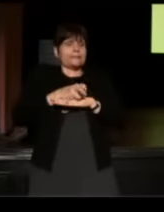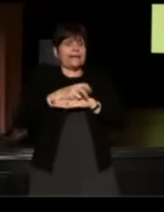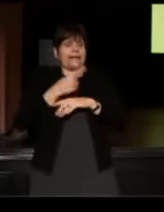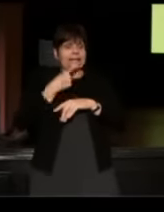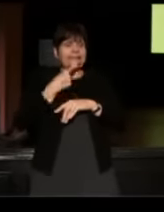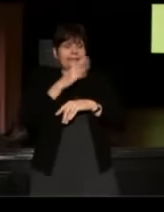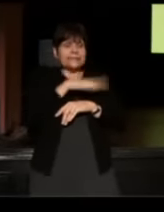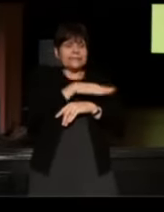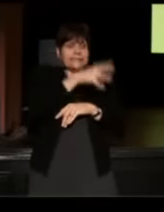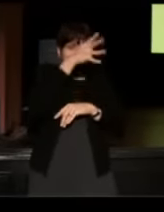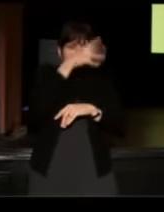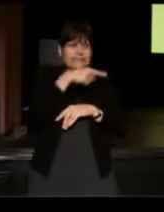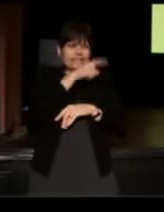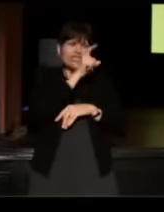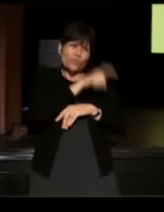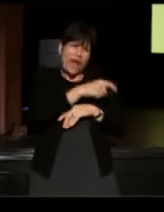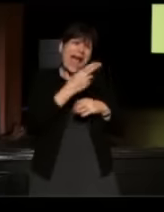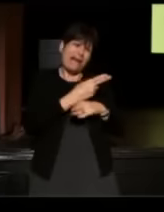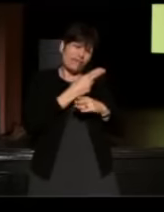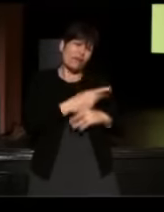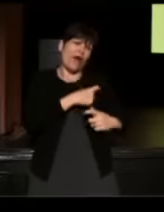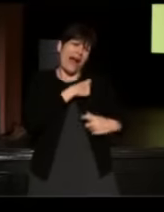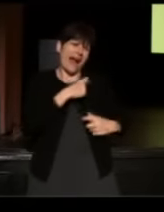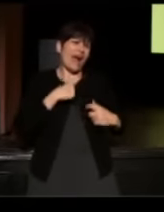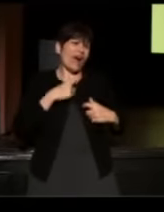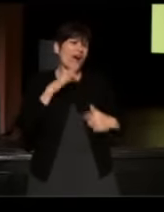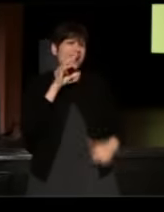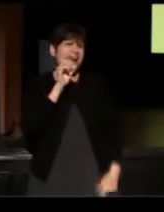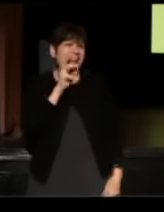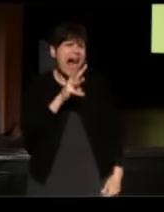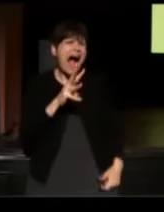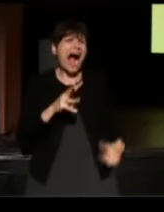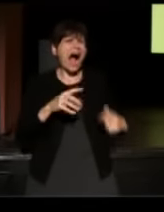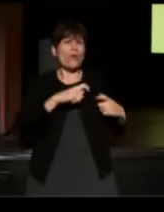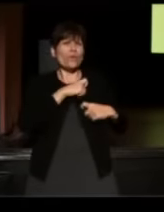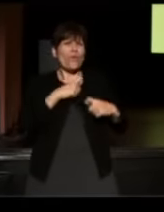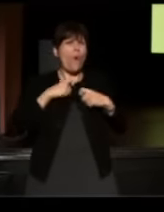"Dad, did you have to wear your cow crap jeans to my assembly?"